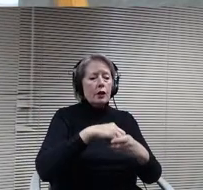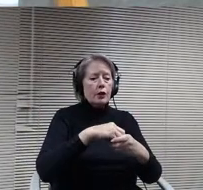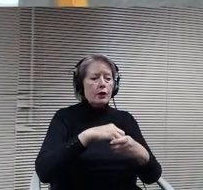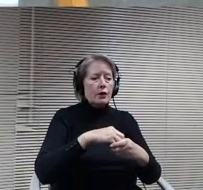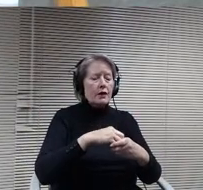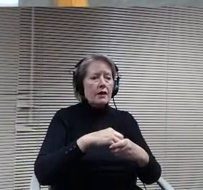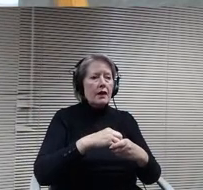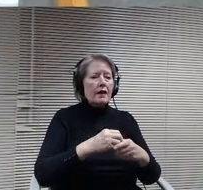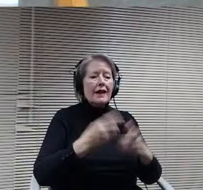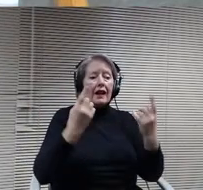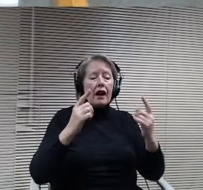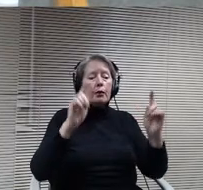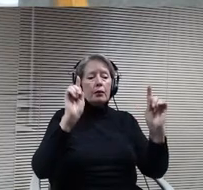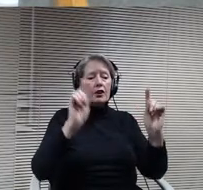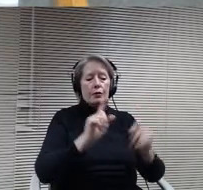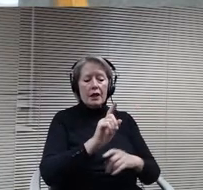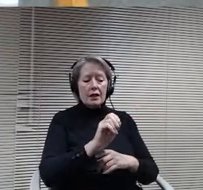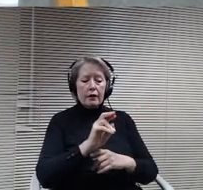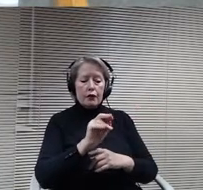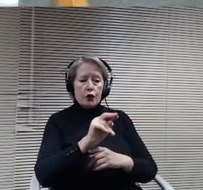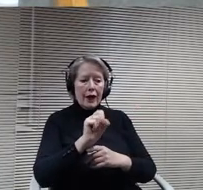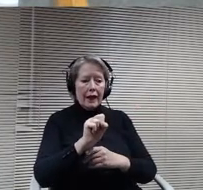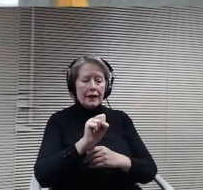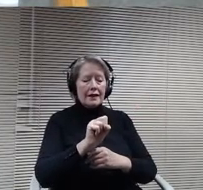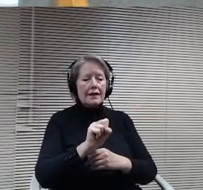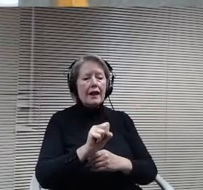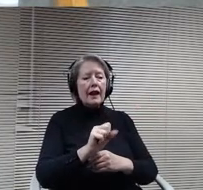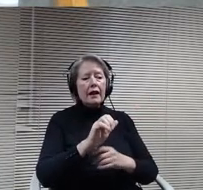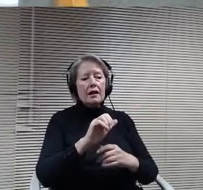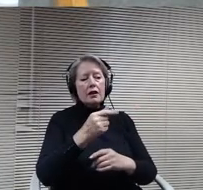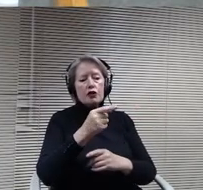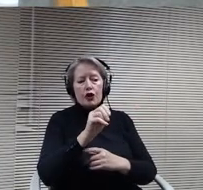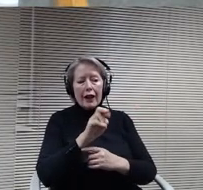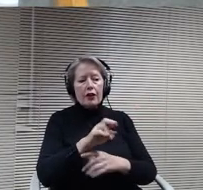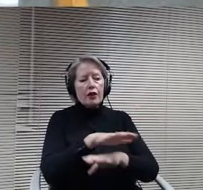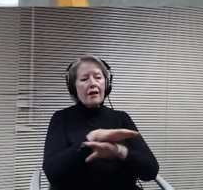nonconforming individuals. And third, it helps balance the